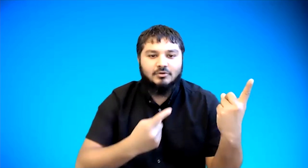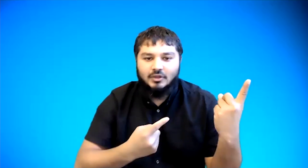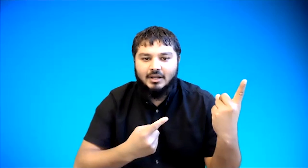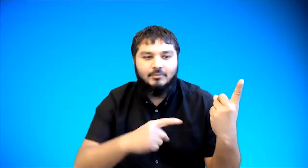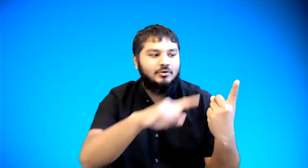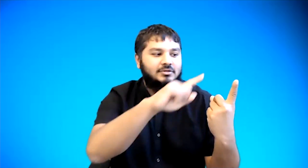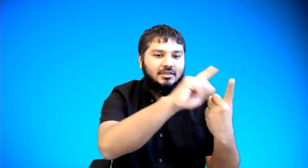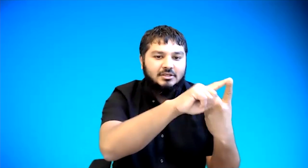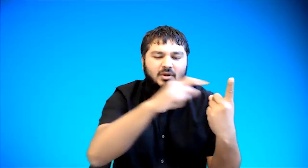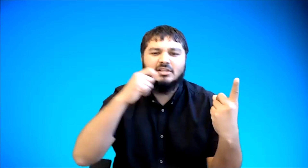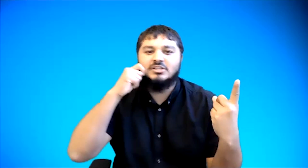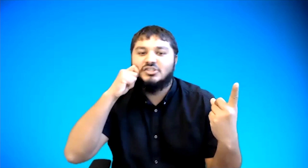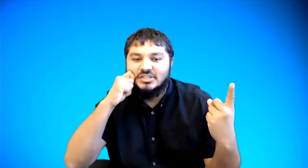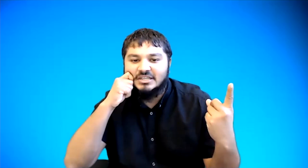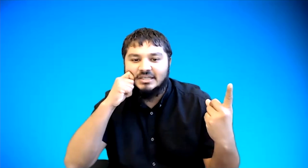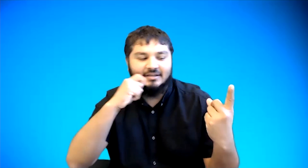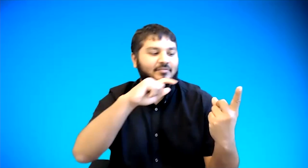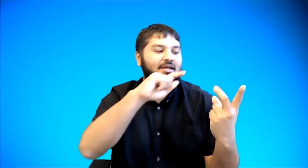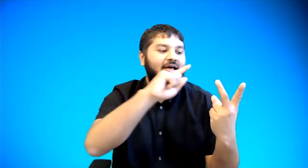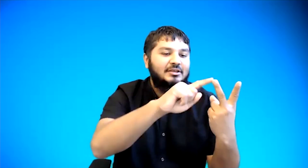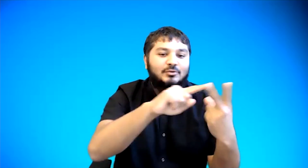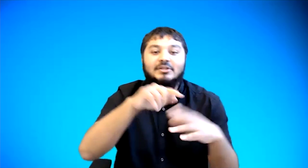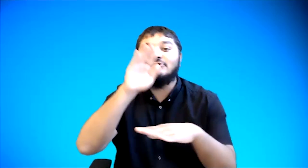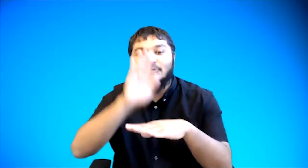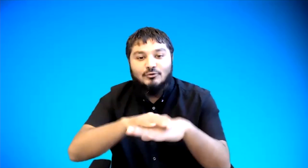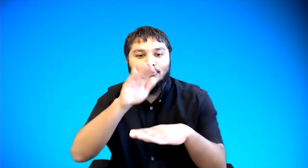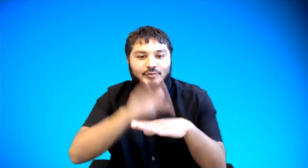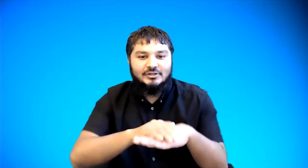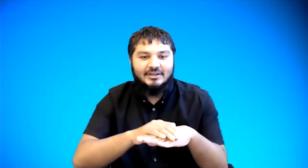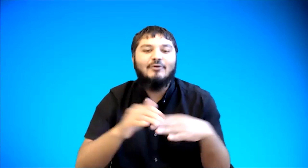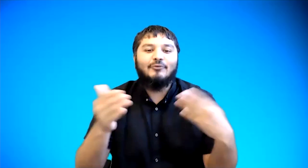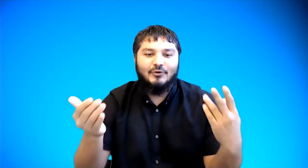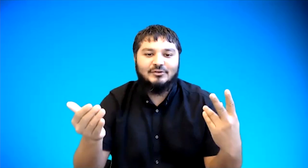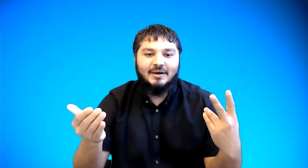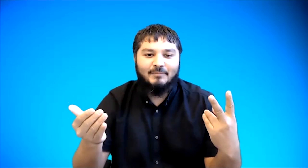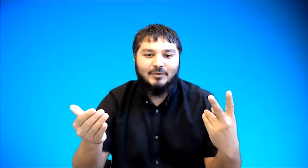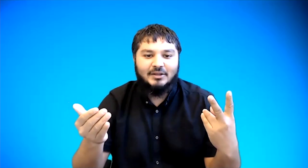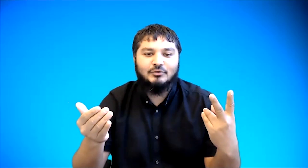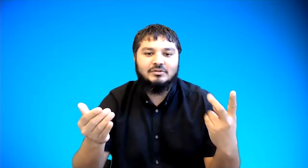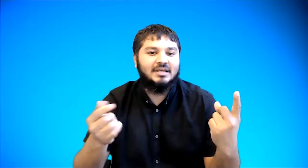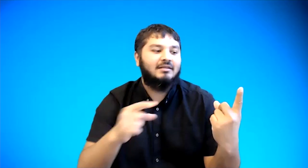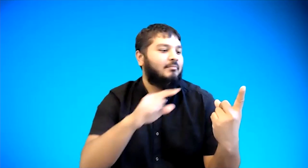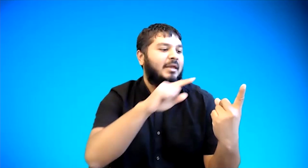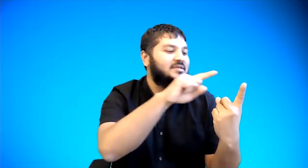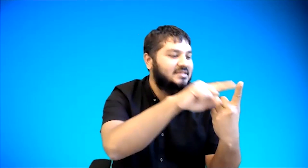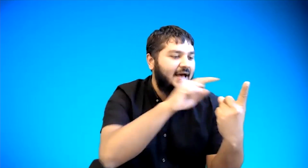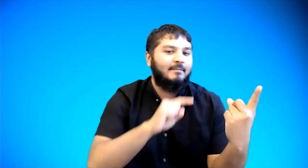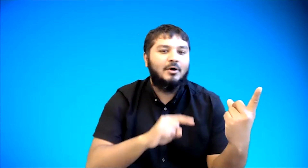the name you could say this one is cheeky this one is naughty for example and you could say maybe sam